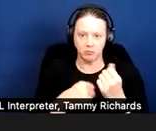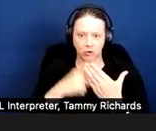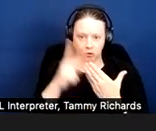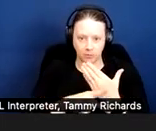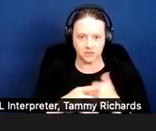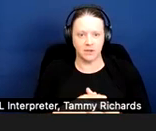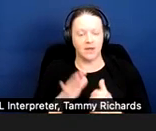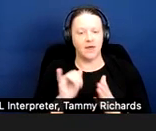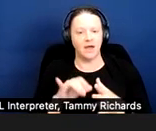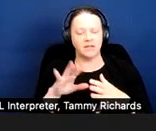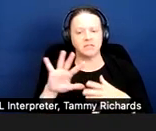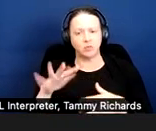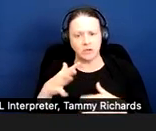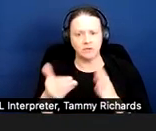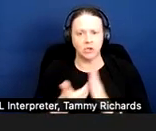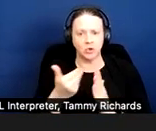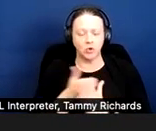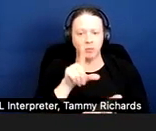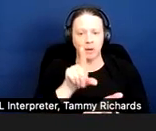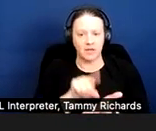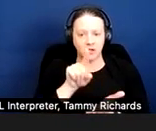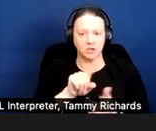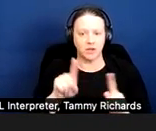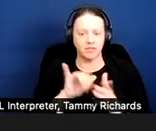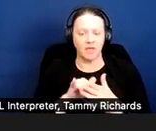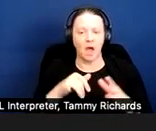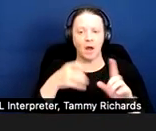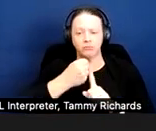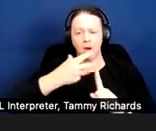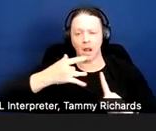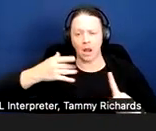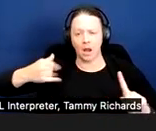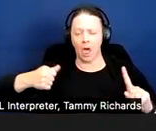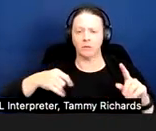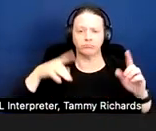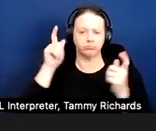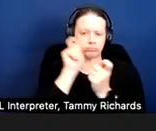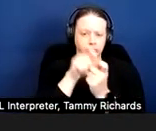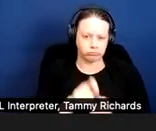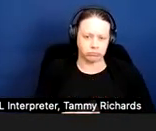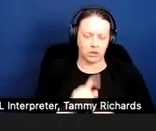This is a relativity new publication, but goes into a lot of detail about how requests